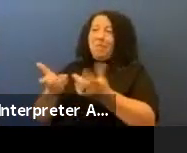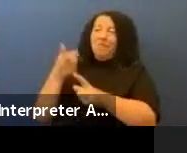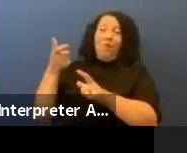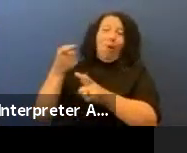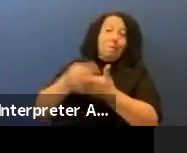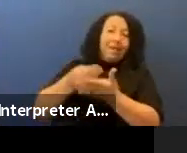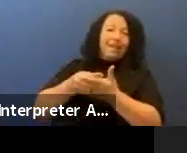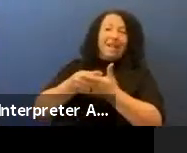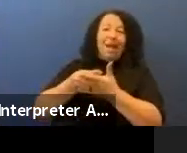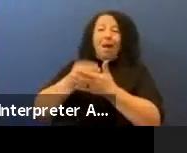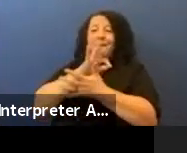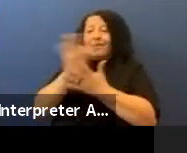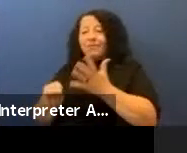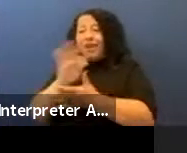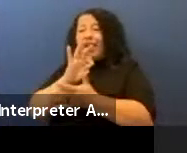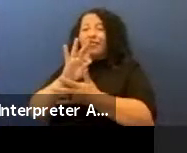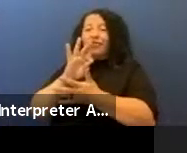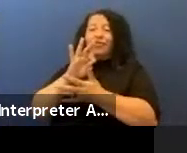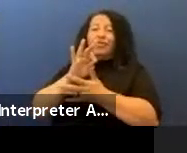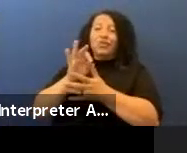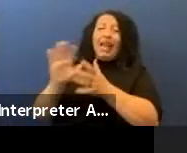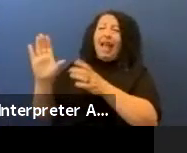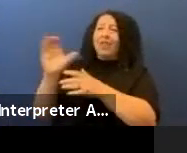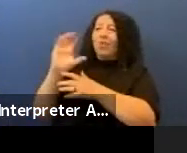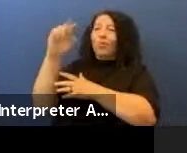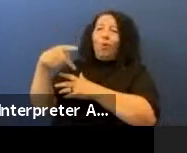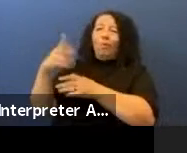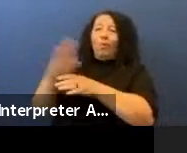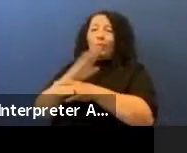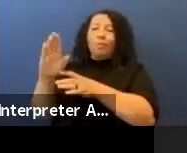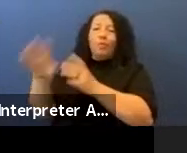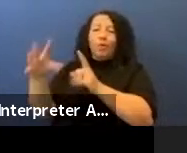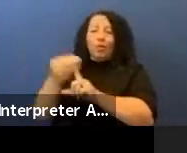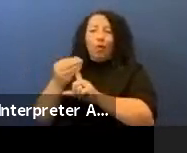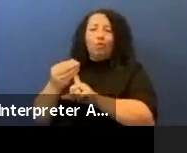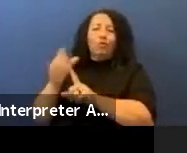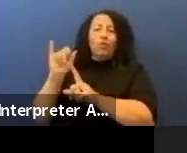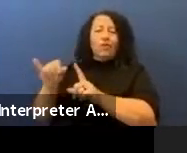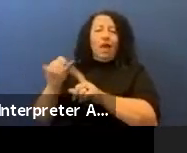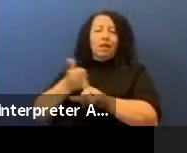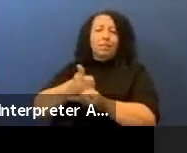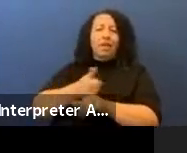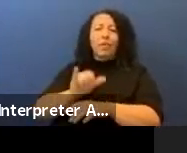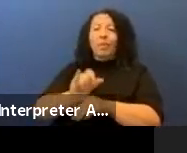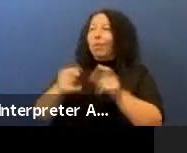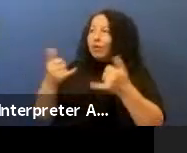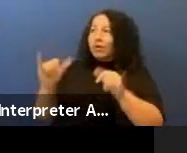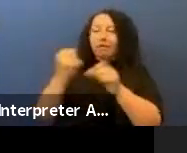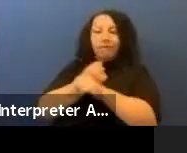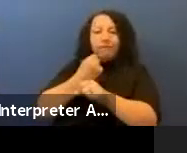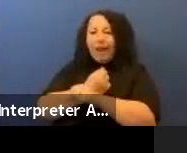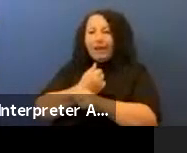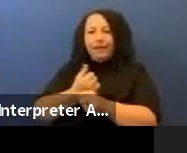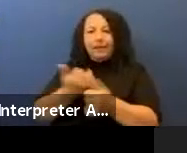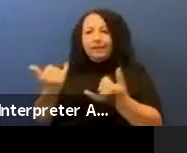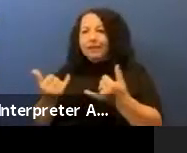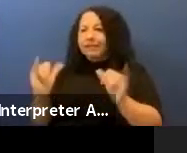corporate culture - corporate global culture, but we are still fighting to keep our own distinct cultures and